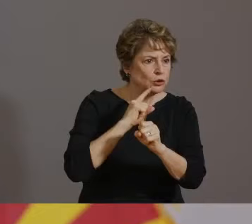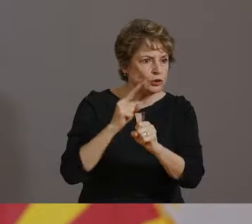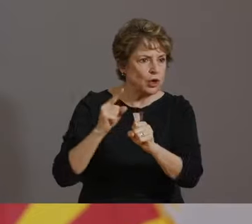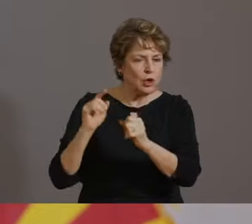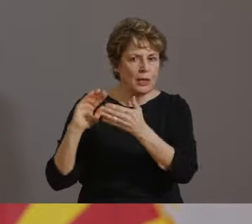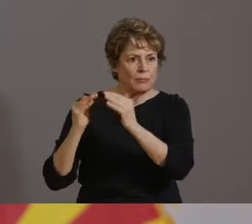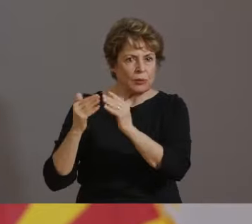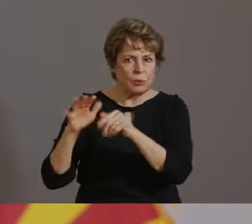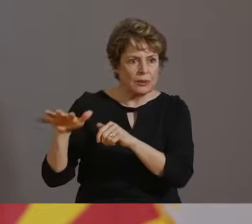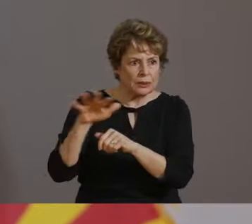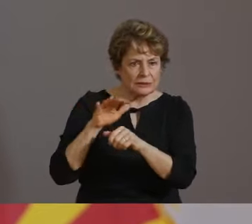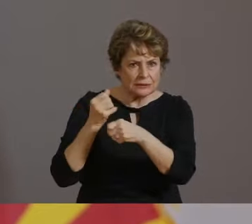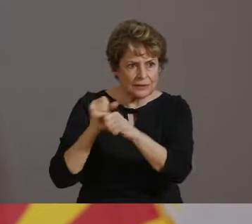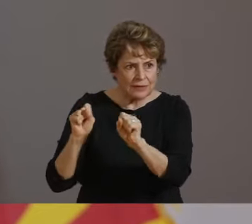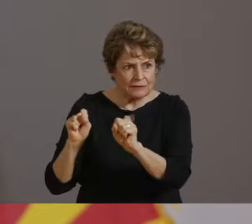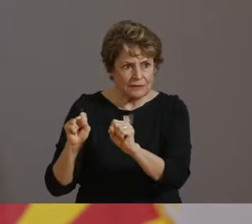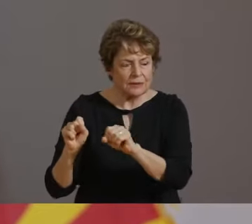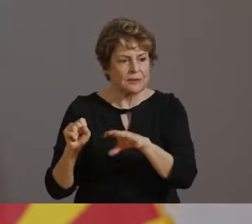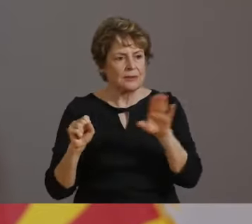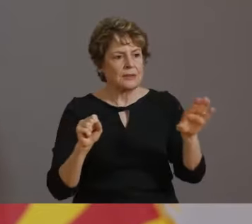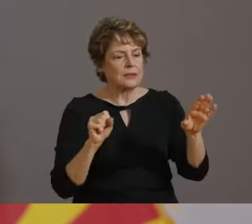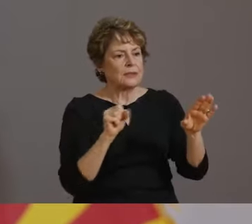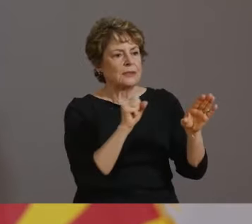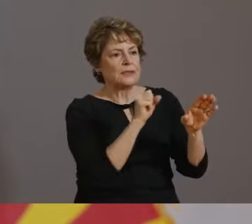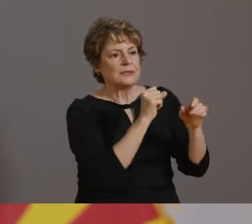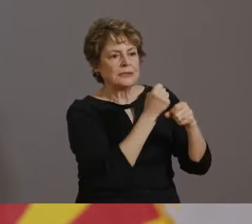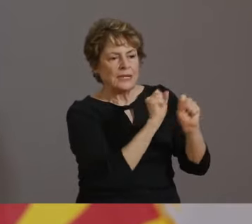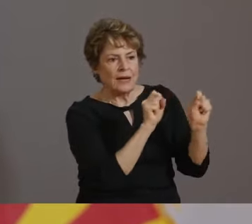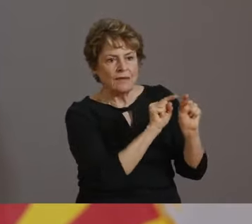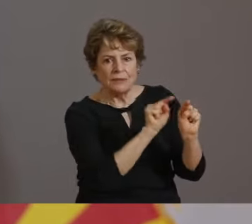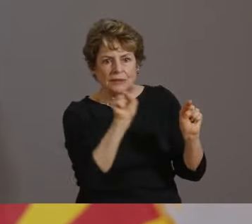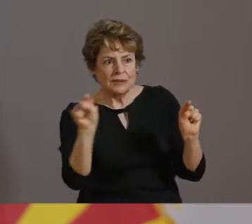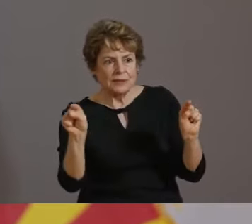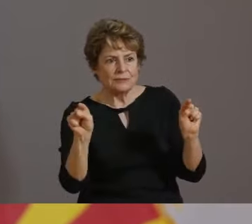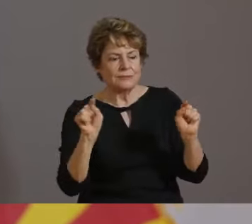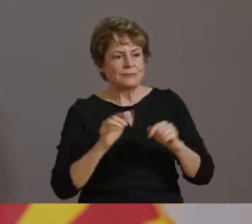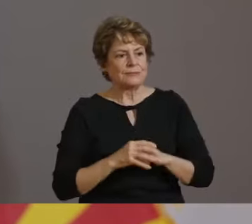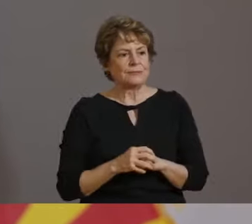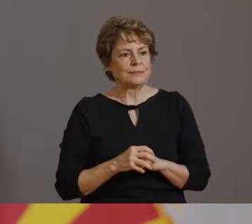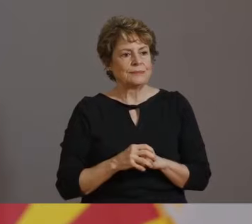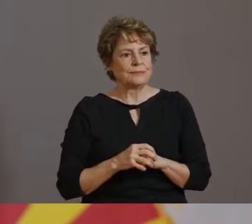HOWEVER, LIKE EVERY YEAR, WE ARE ALSO WORKING TO PREPARE FOR THE UPCOMING FLU SEASON AND